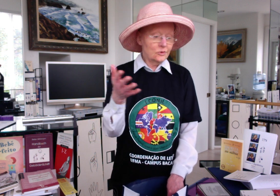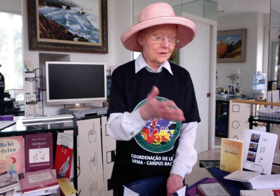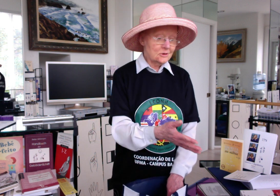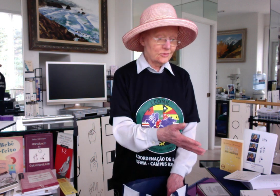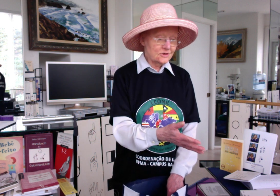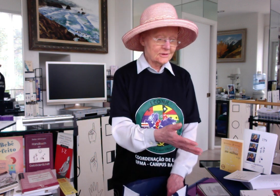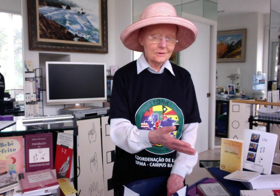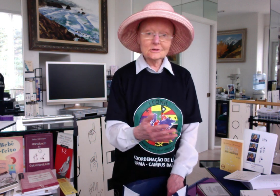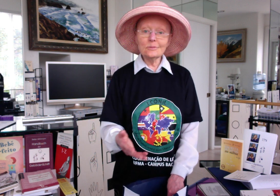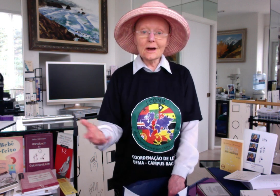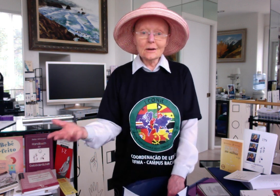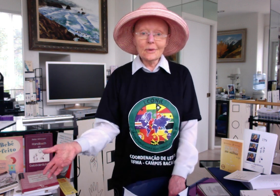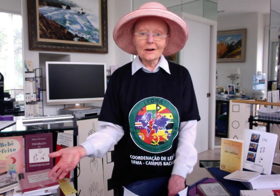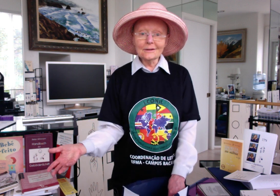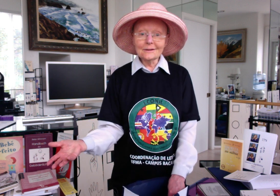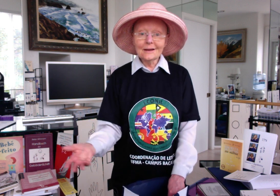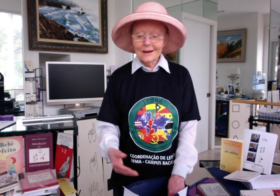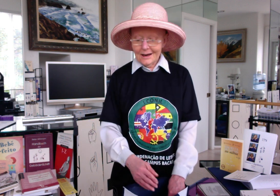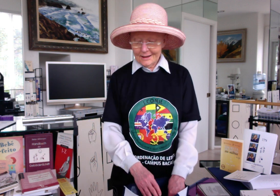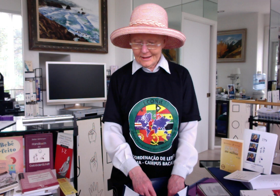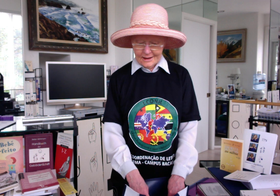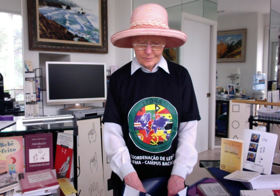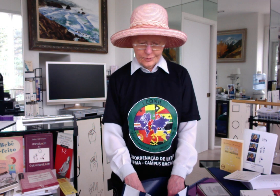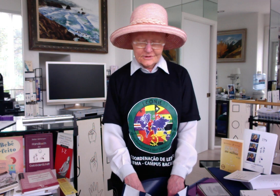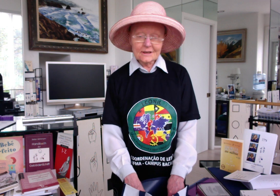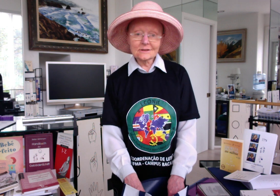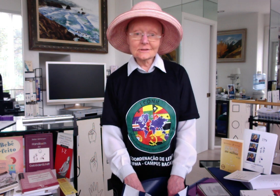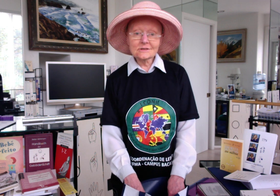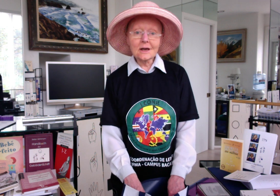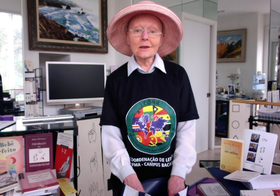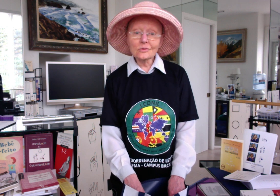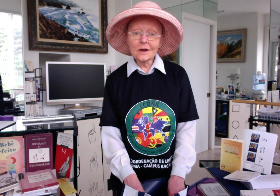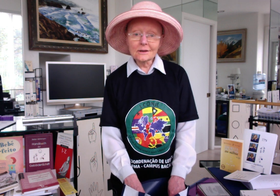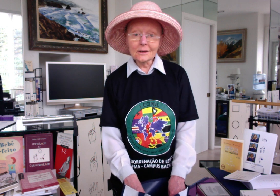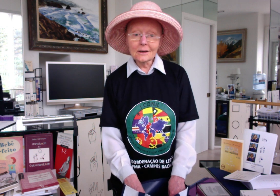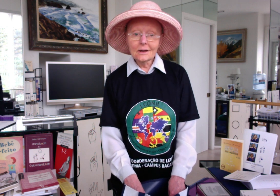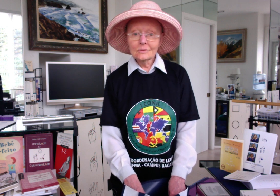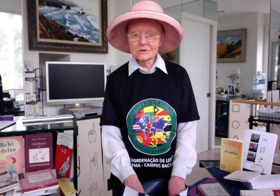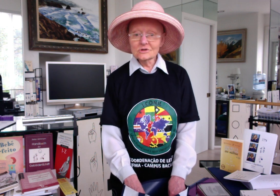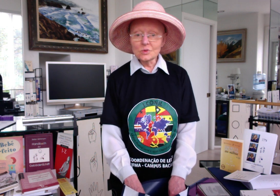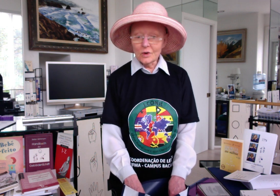to Brazil to Bacabal and Adam presented SignWriting which is a way to